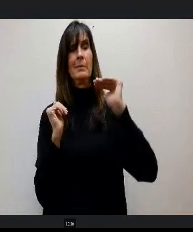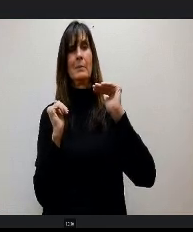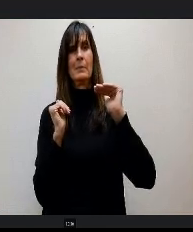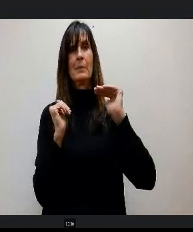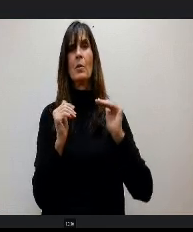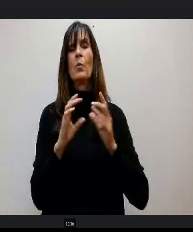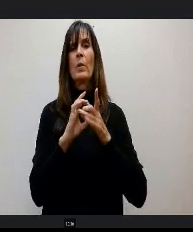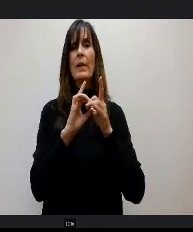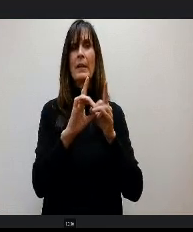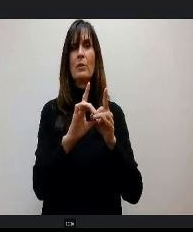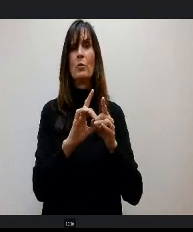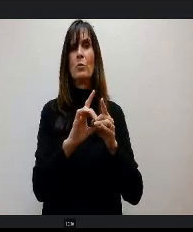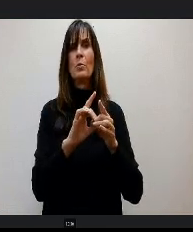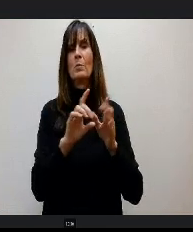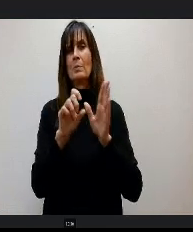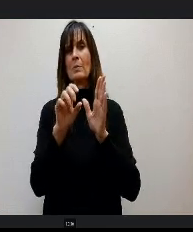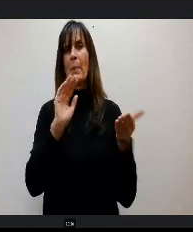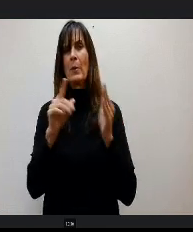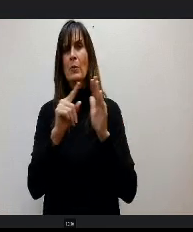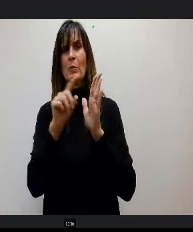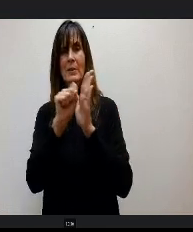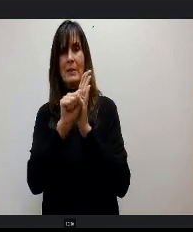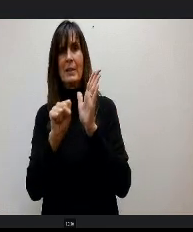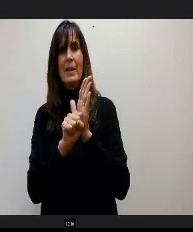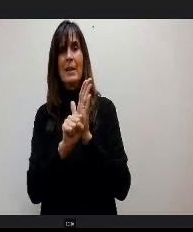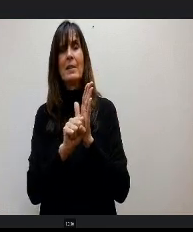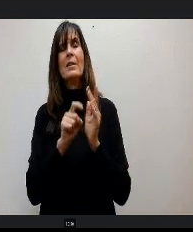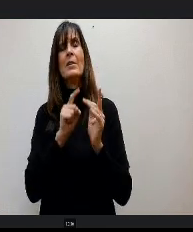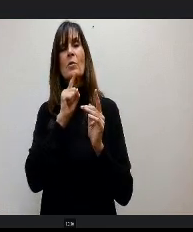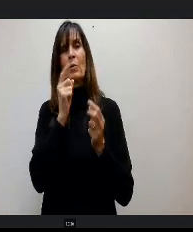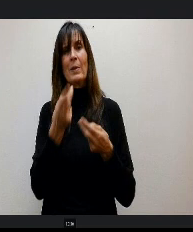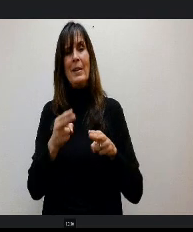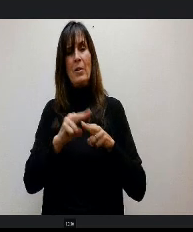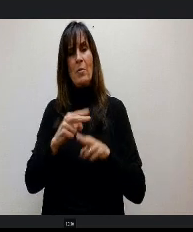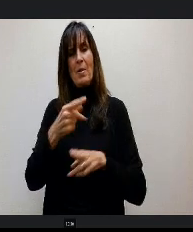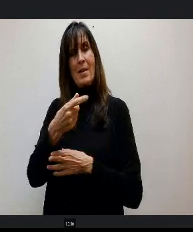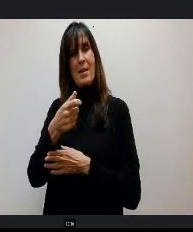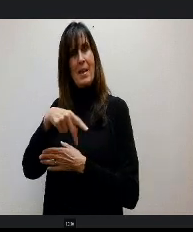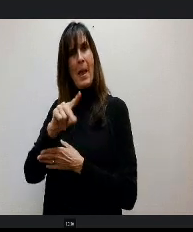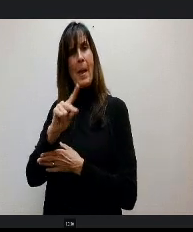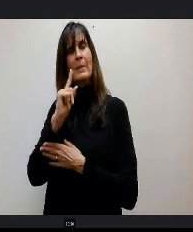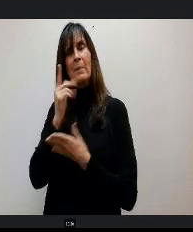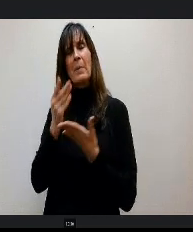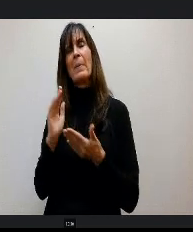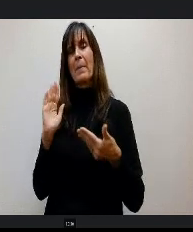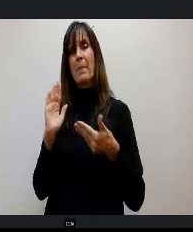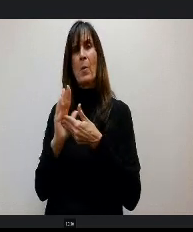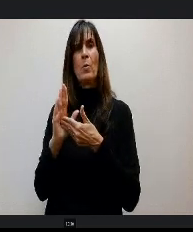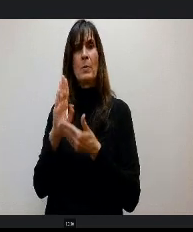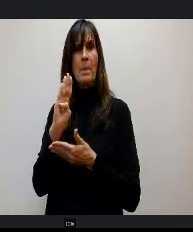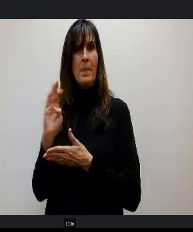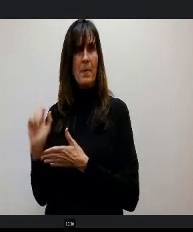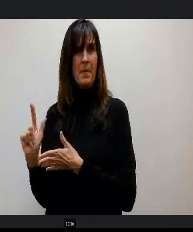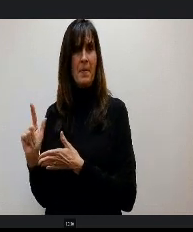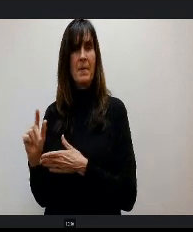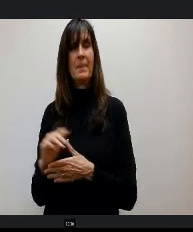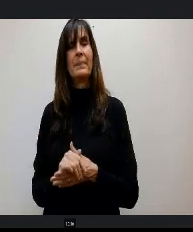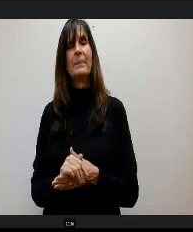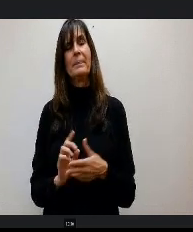certainly an increased gap would be a reason that someone might say I oppose it, another one might be we've asked for